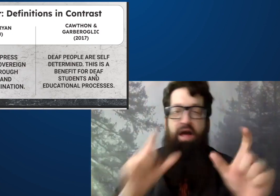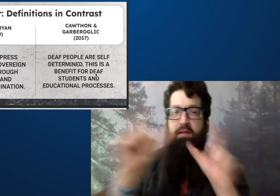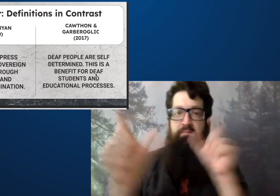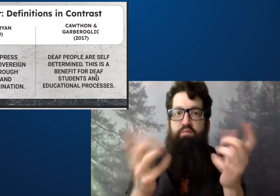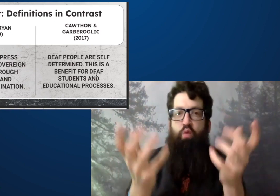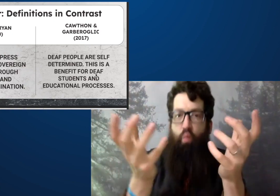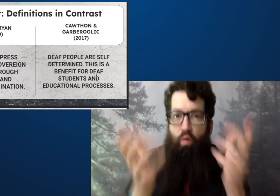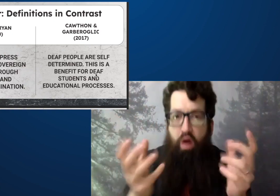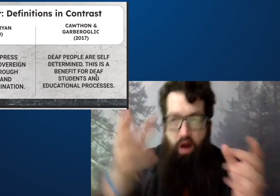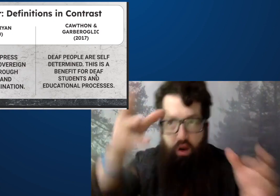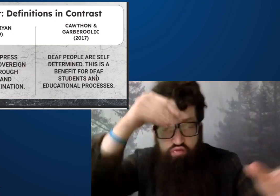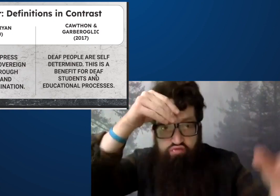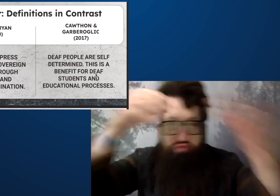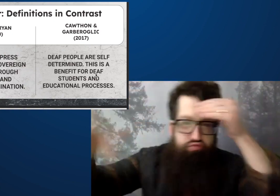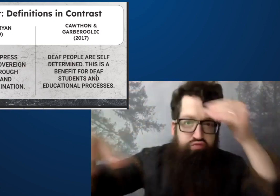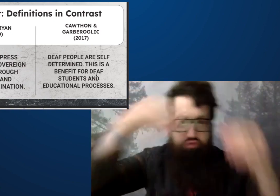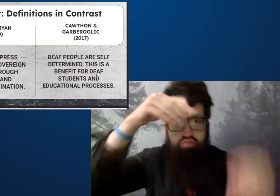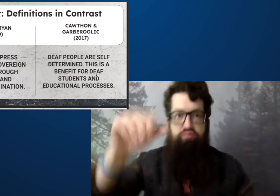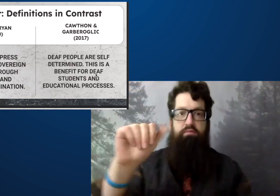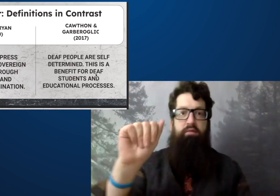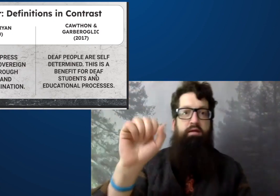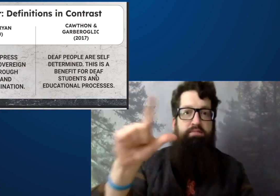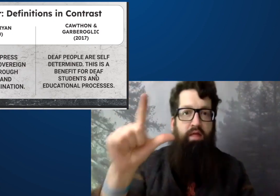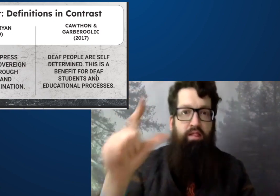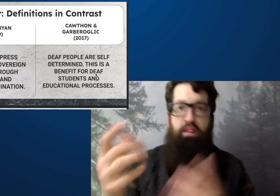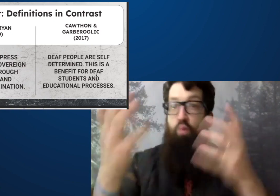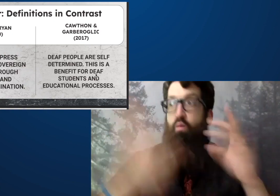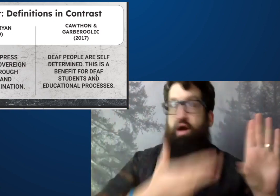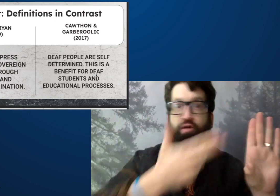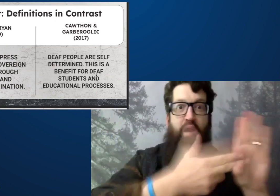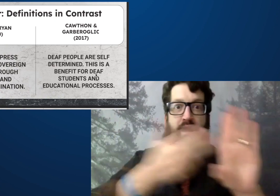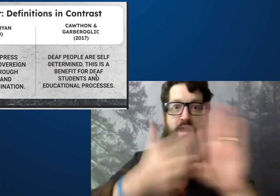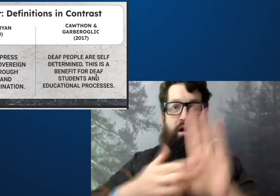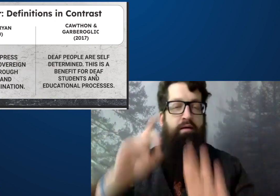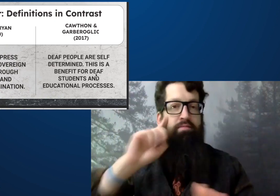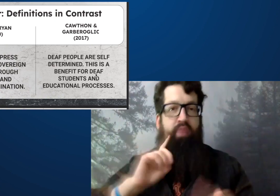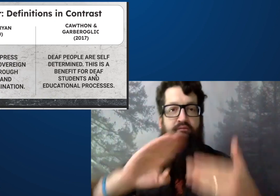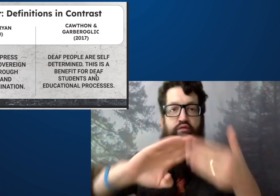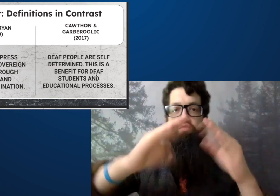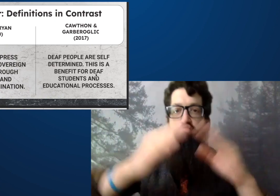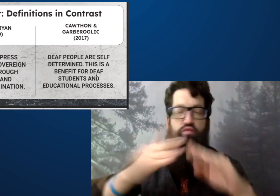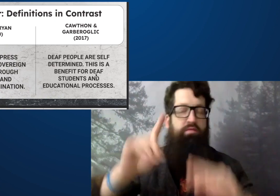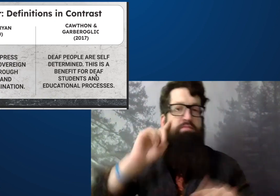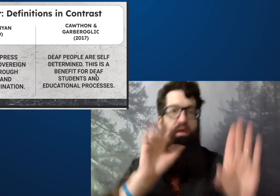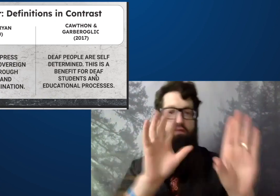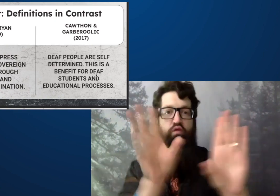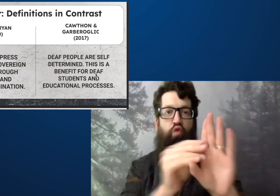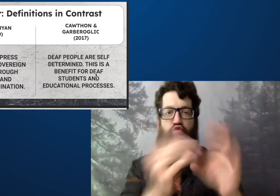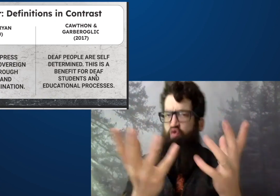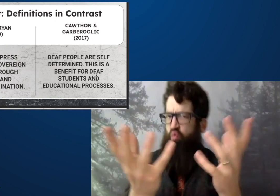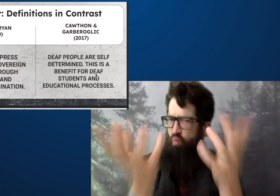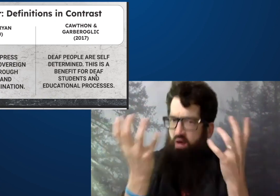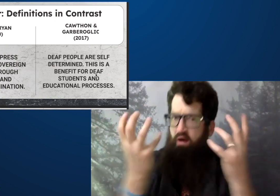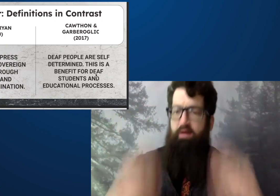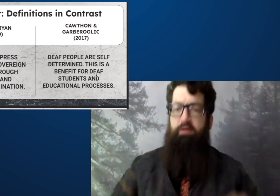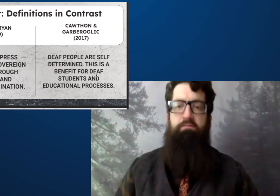They're fascinated by the language. Deaf people want to learn American Sign Language. They want to learn about deaf people and see the deaf community.